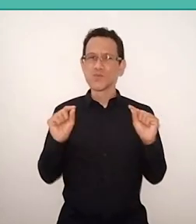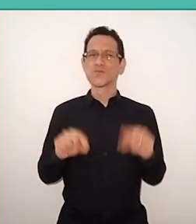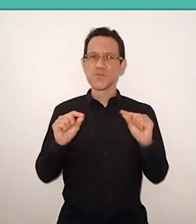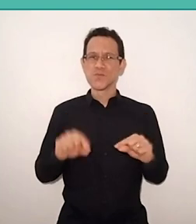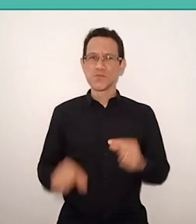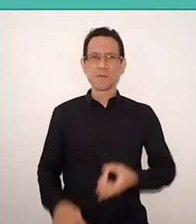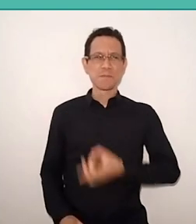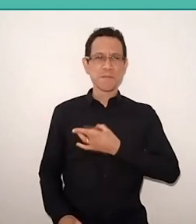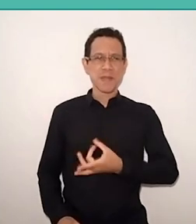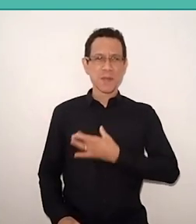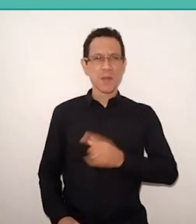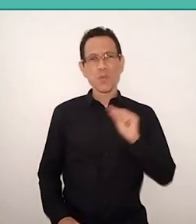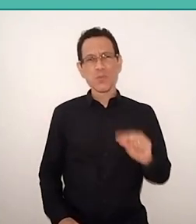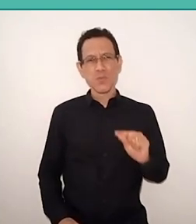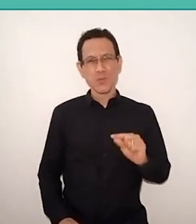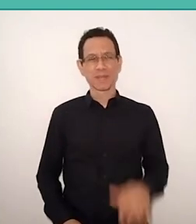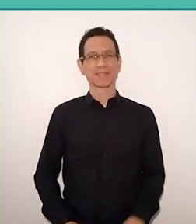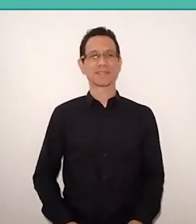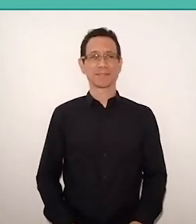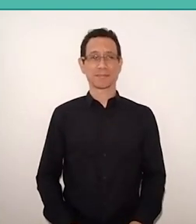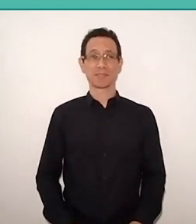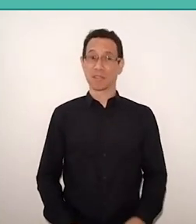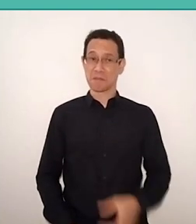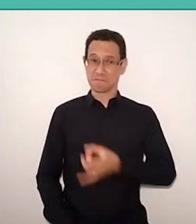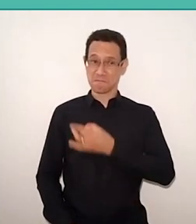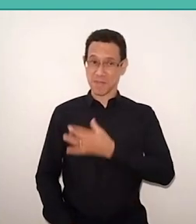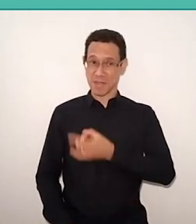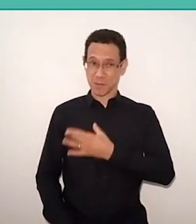Who is afraid of Paulo Freire? Well I think…